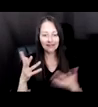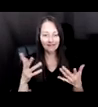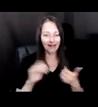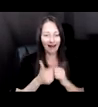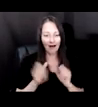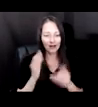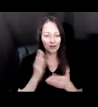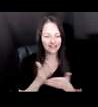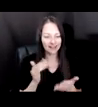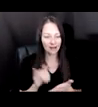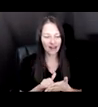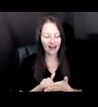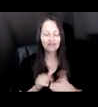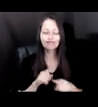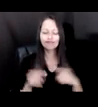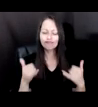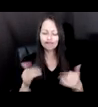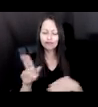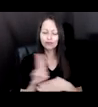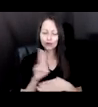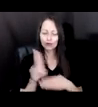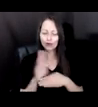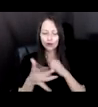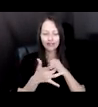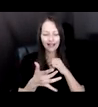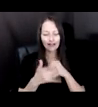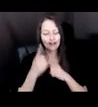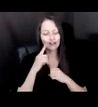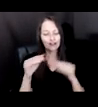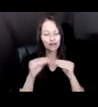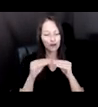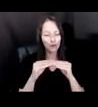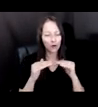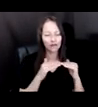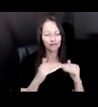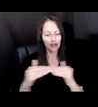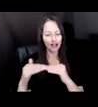A MORE EQUITABLE WORLD. WE CAN DEMAND THAT. WE CAN SAY THAT WE WANT ALGORITHMS THAT ARE